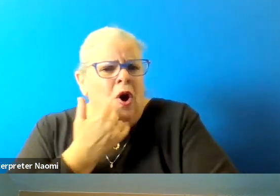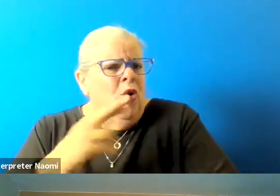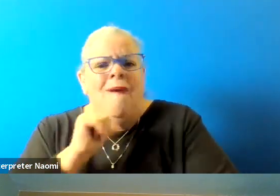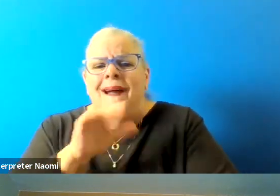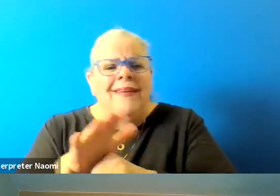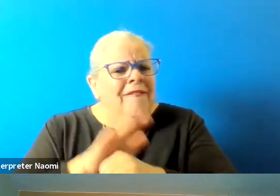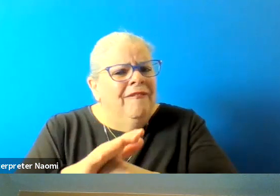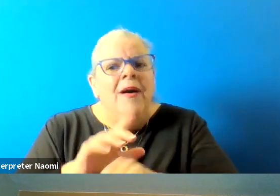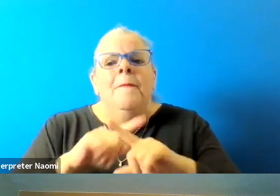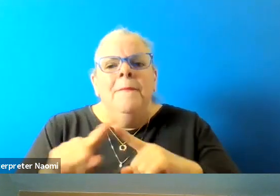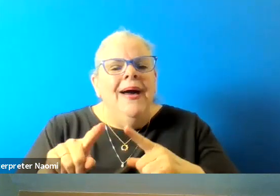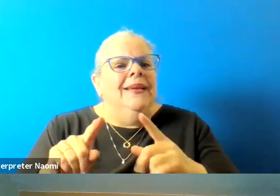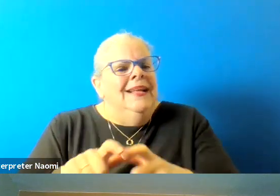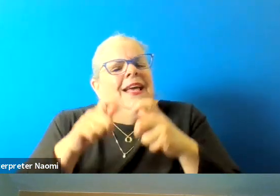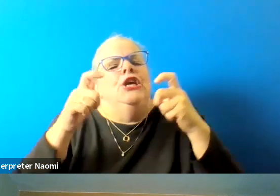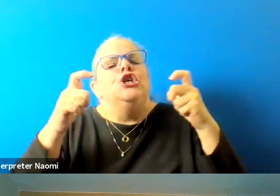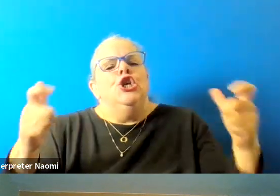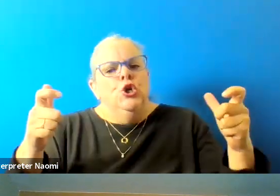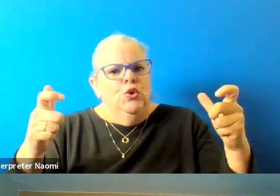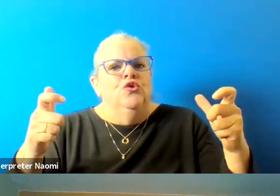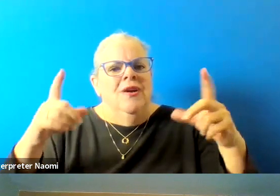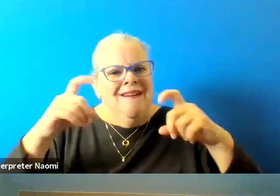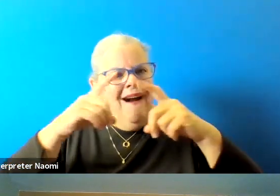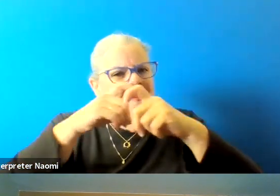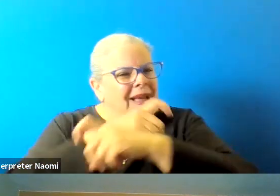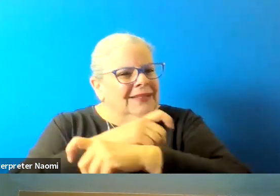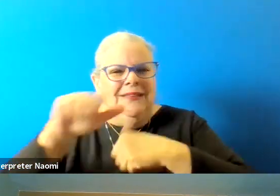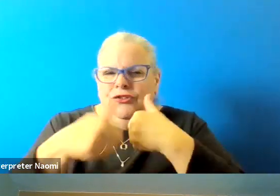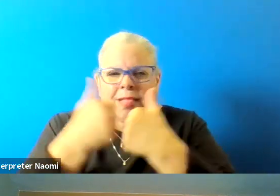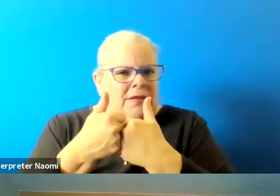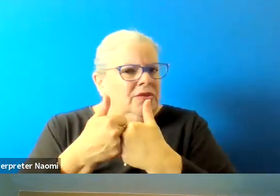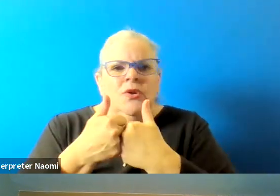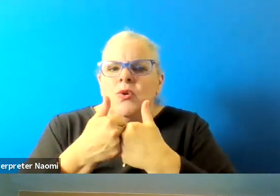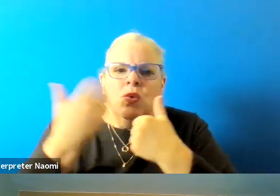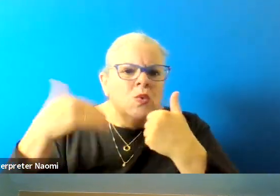It's just that it's such a huge, complex challenge, that every single day,